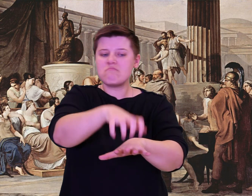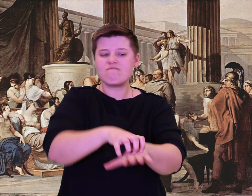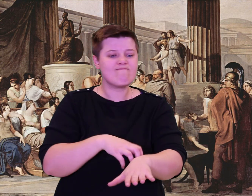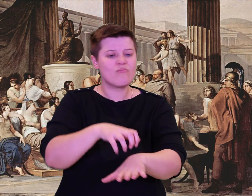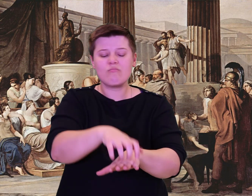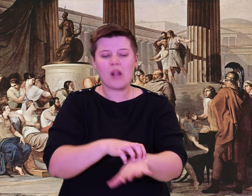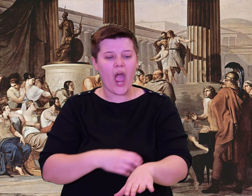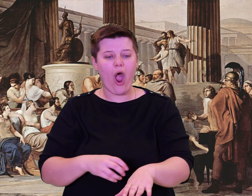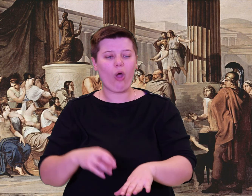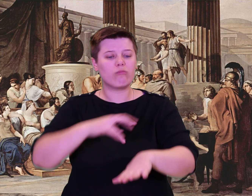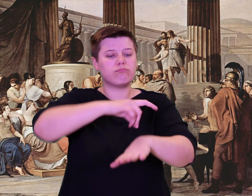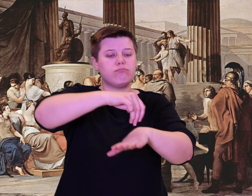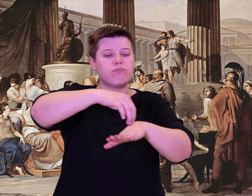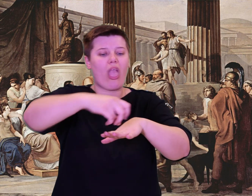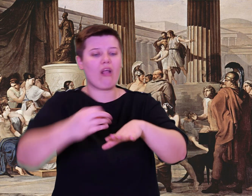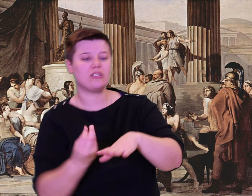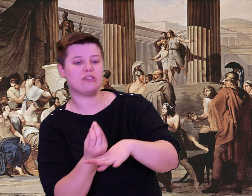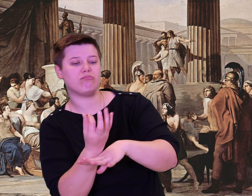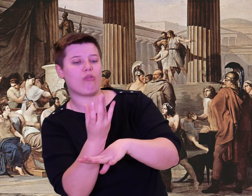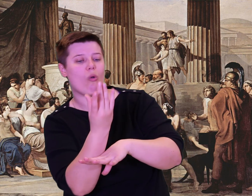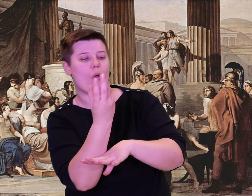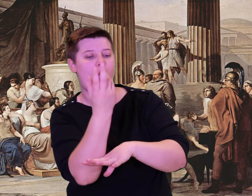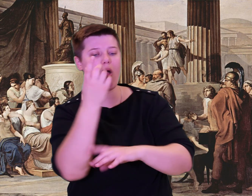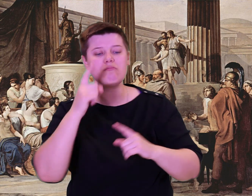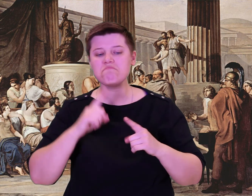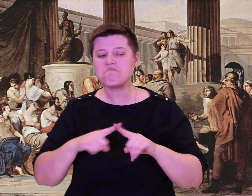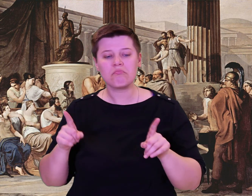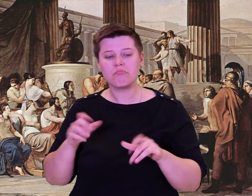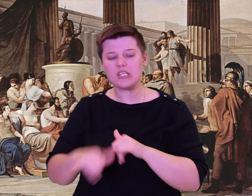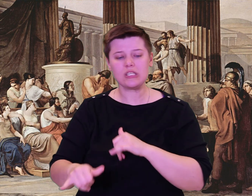in the ships, so no one else would taste the Lotus and forget about our destination.